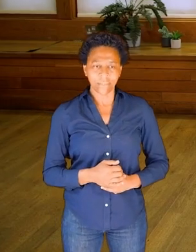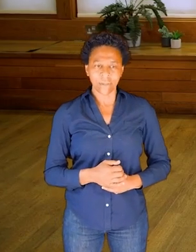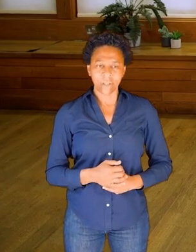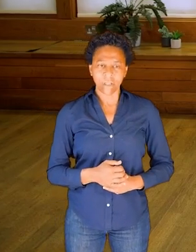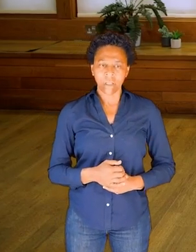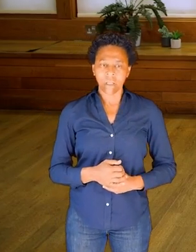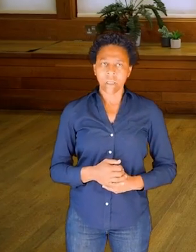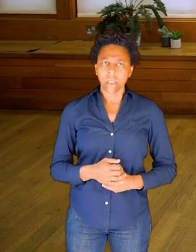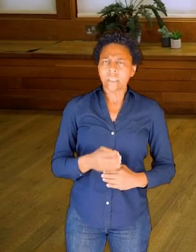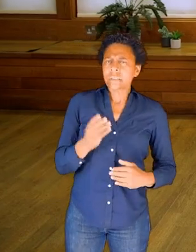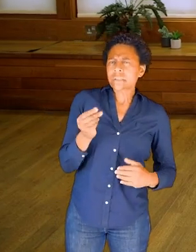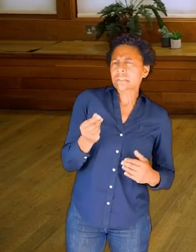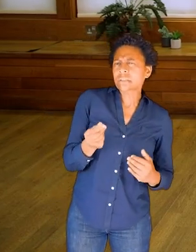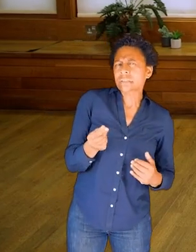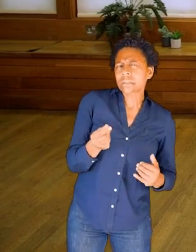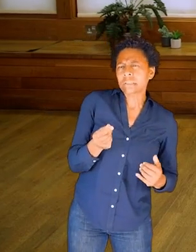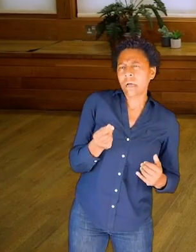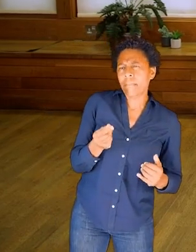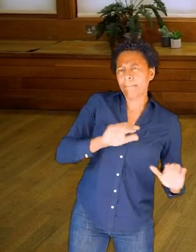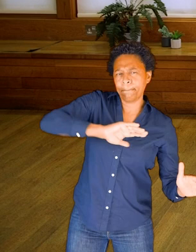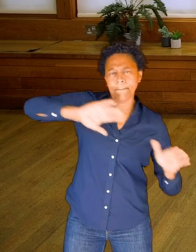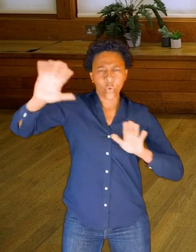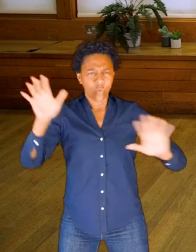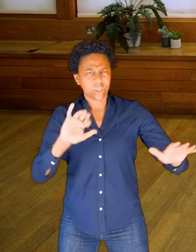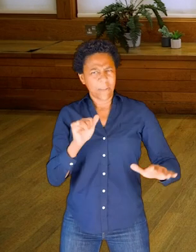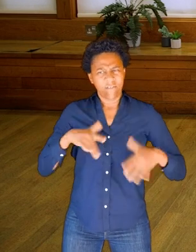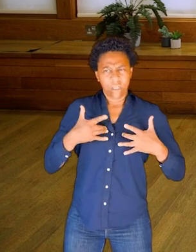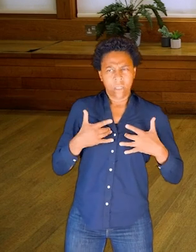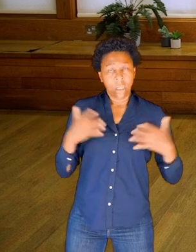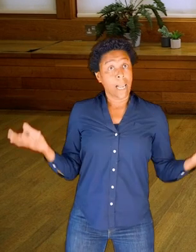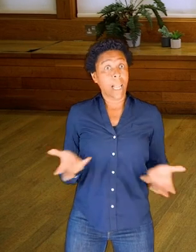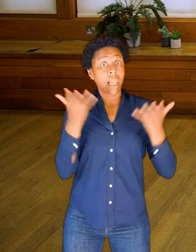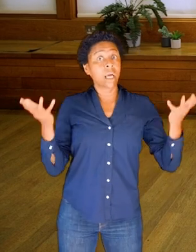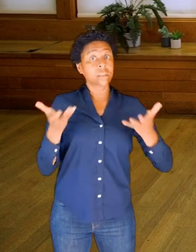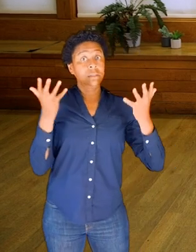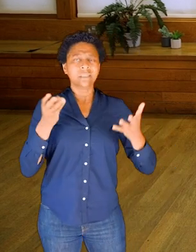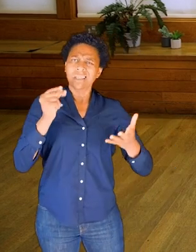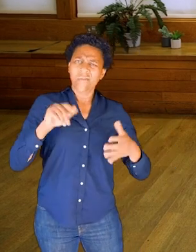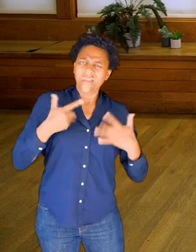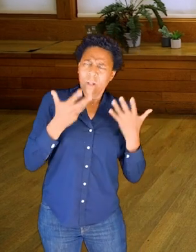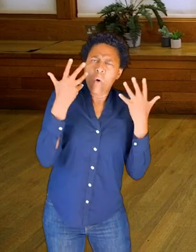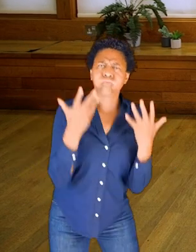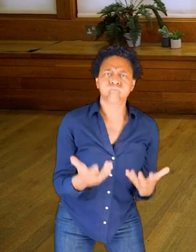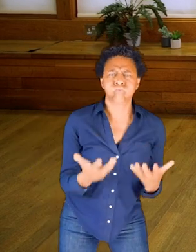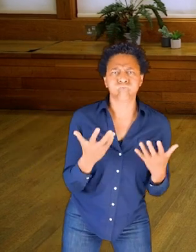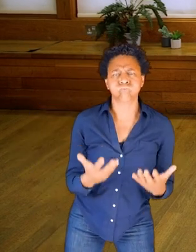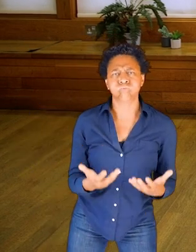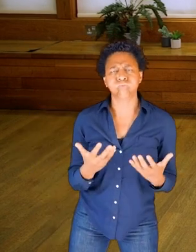some might feel very light, some might feel heavy. You might move in a certain way and they feel heavy, and move